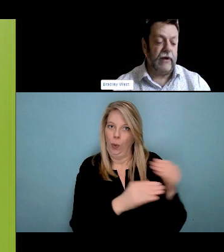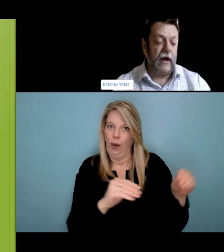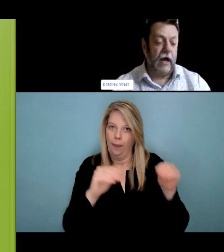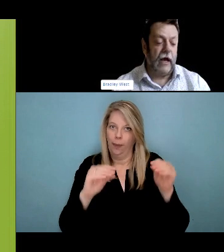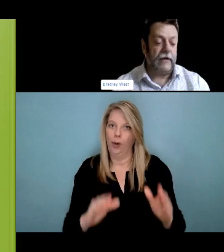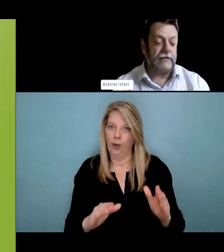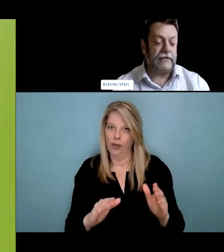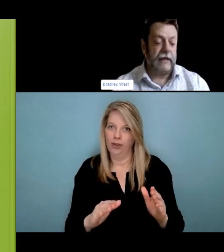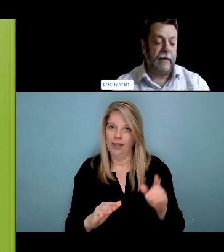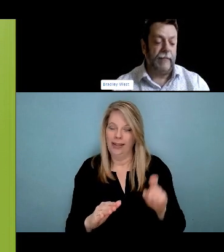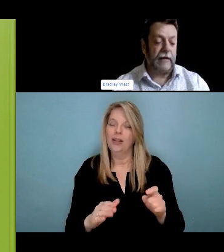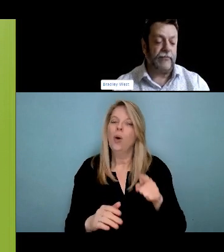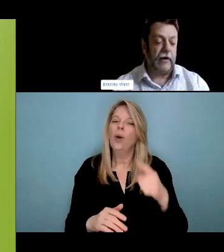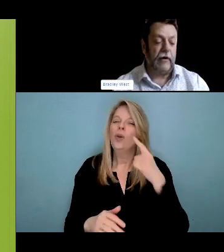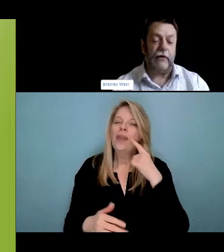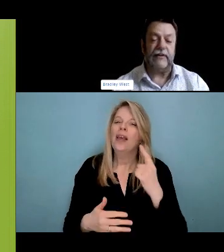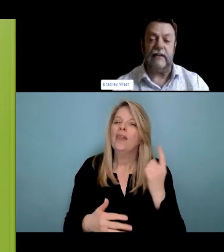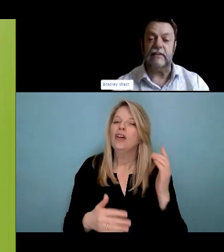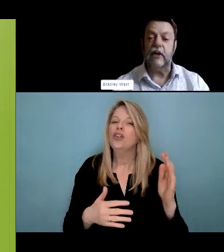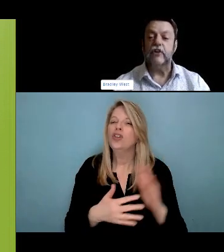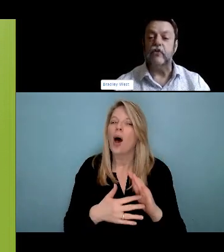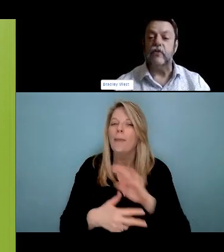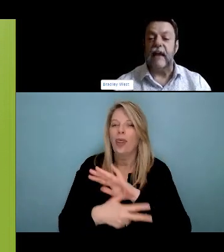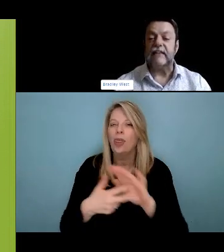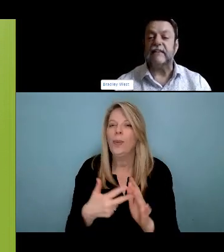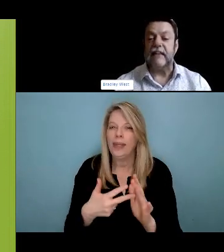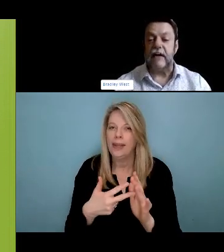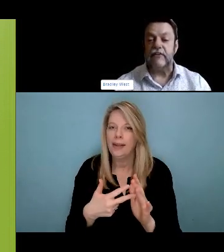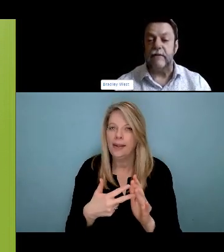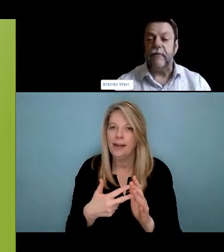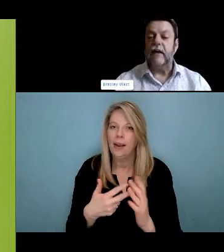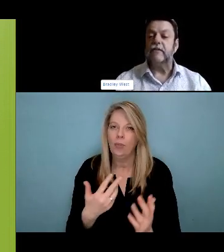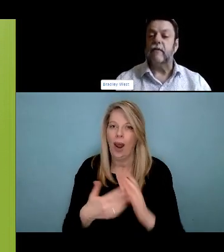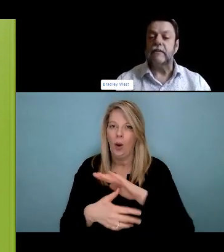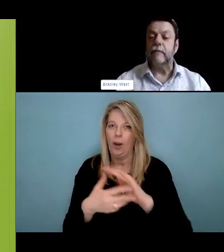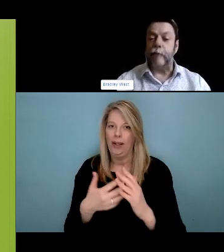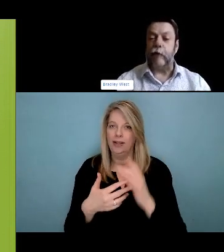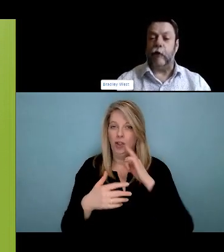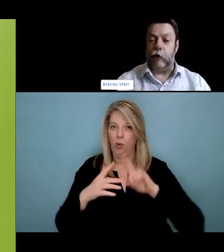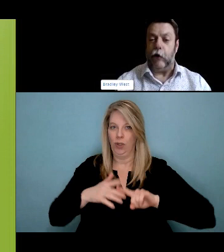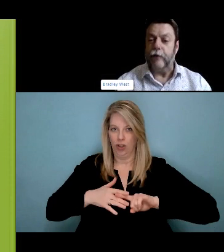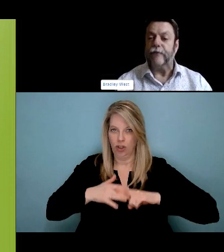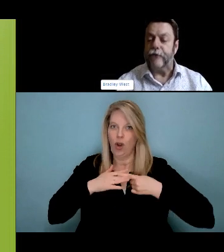have a safe place, to use their substances to be able to come indoors, where it is clean